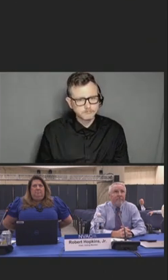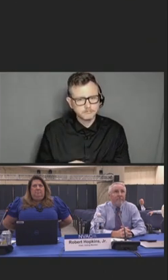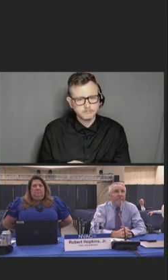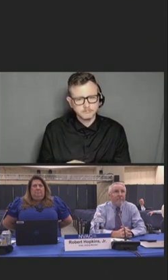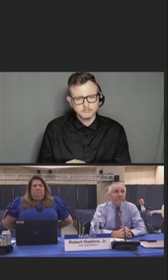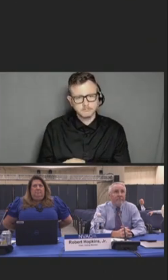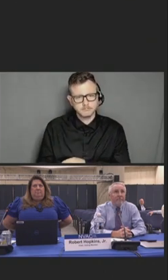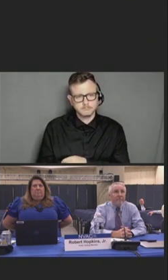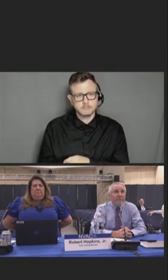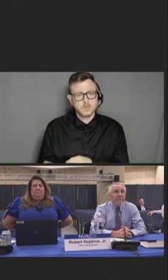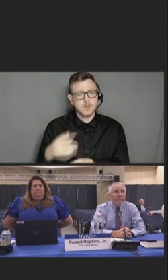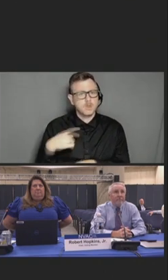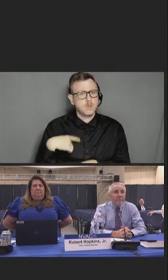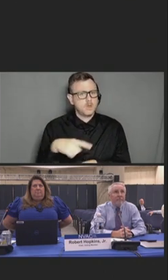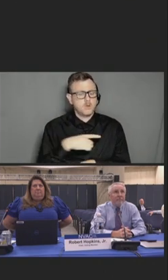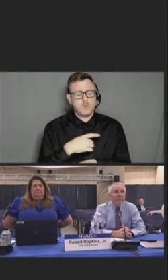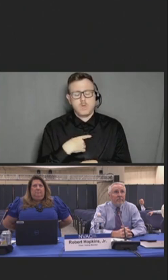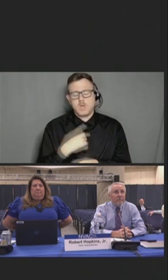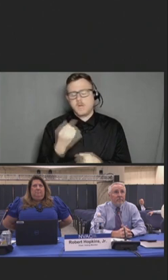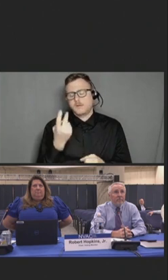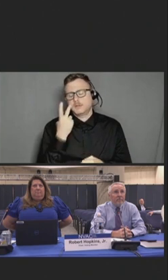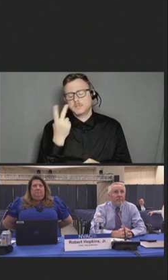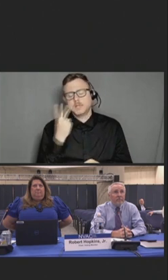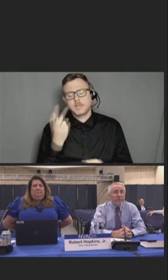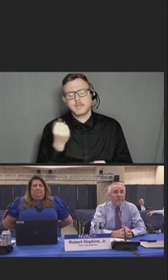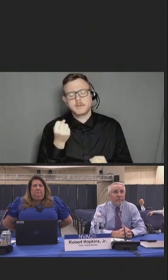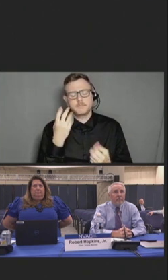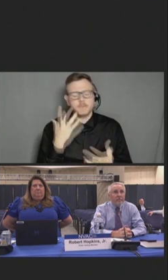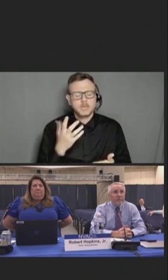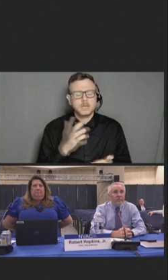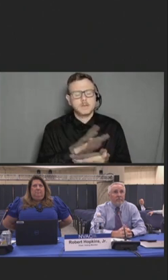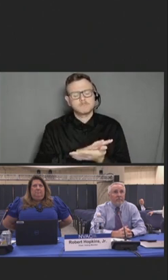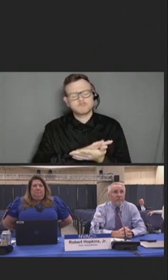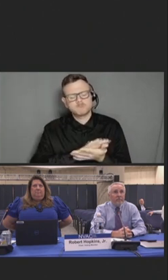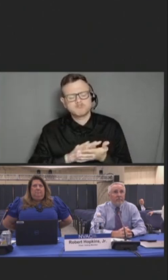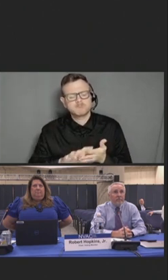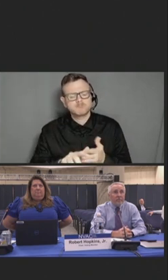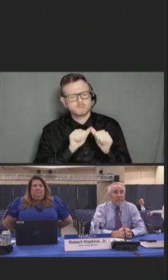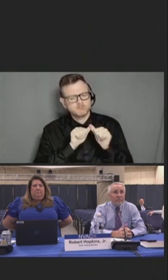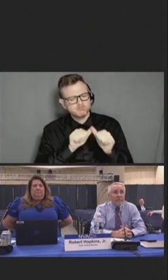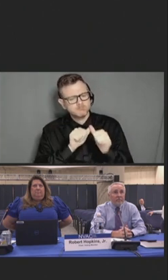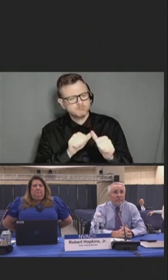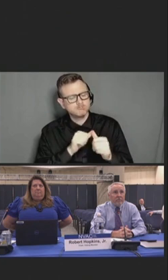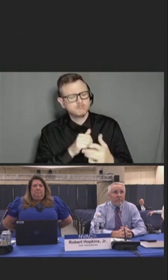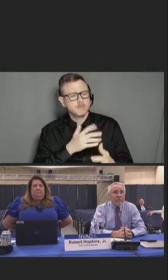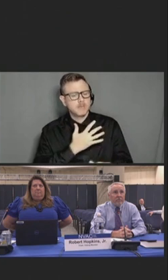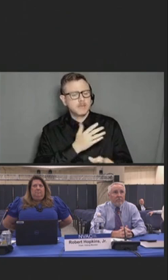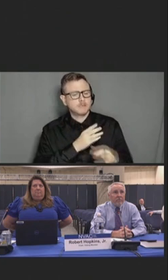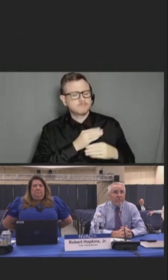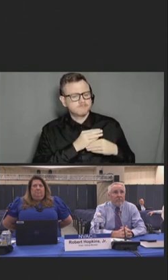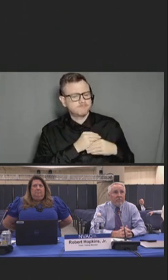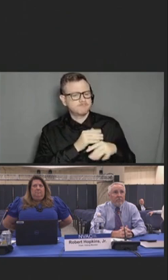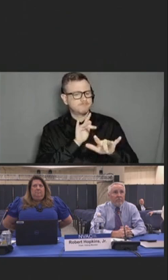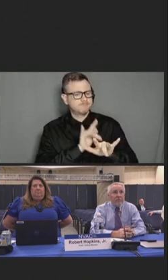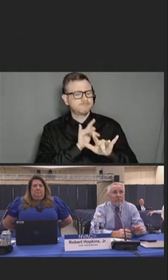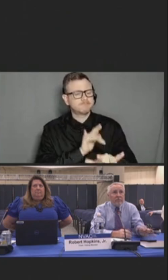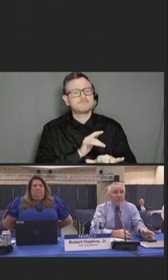We've witnessed unwavering and timeless acts of kindness and compassion during the pandemic yet stigma has been present.